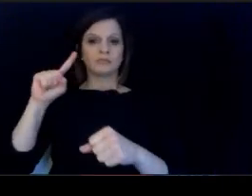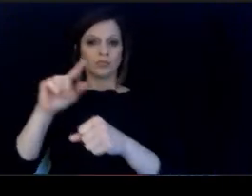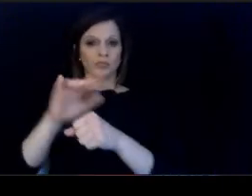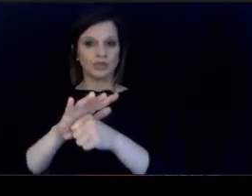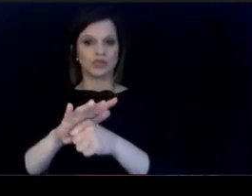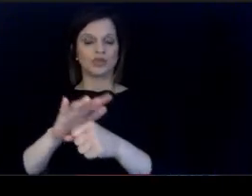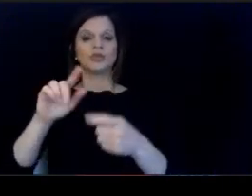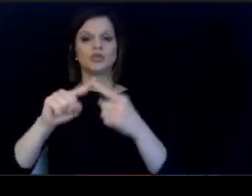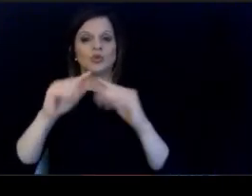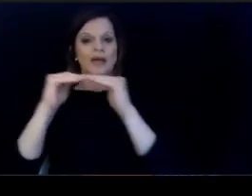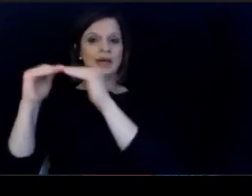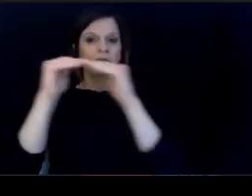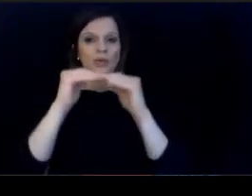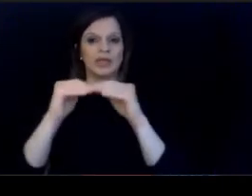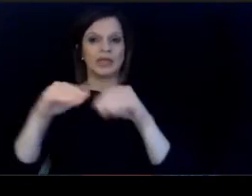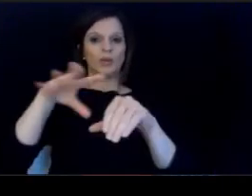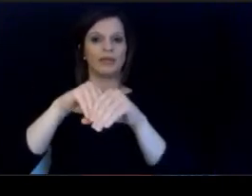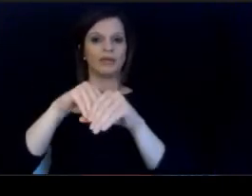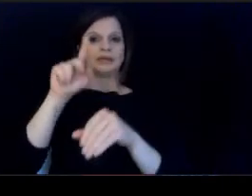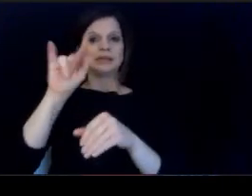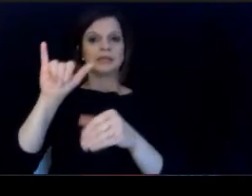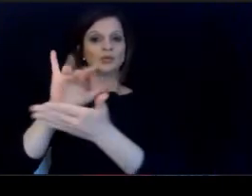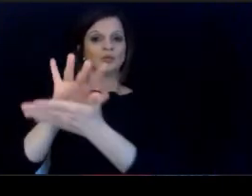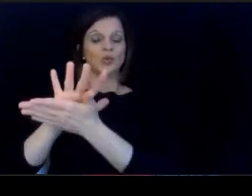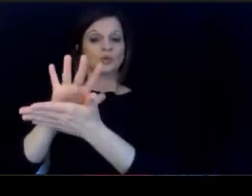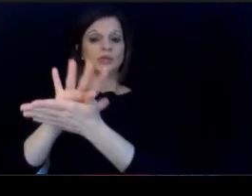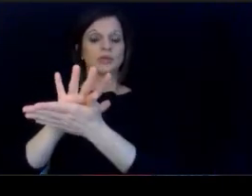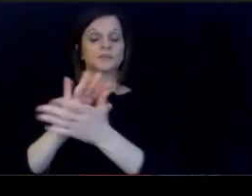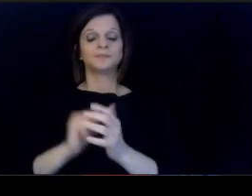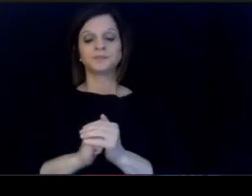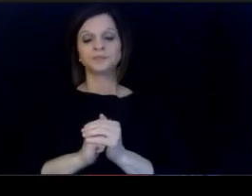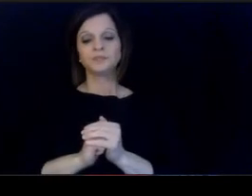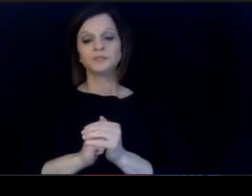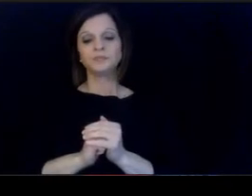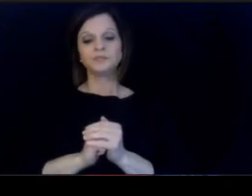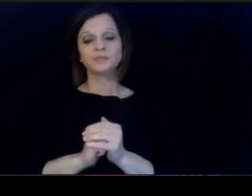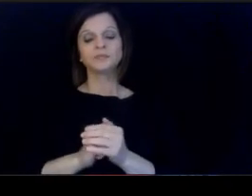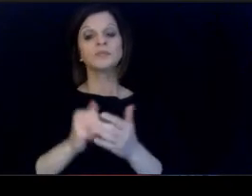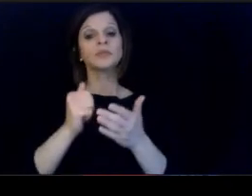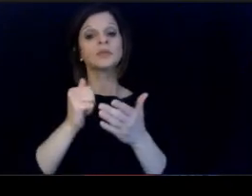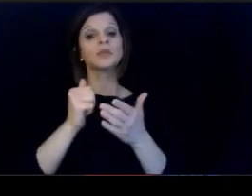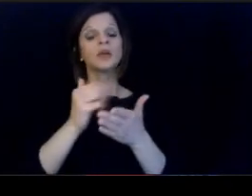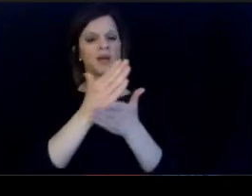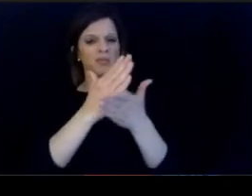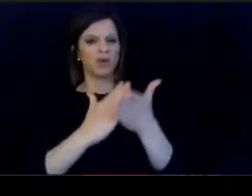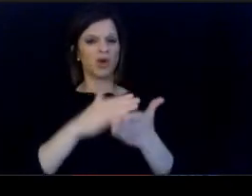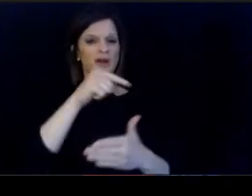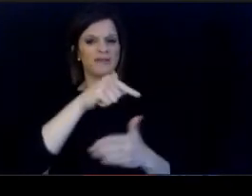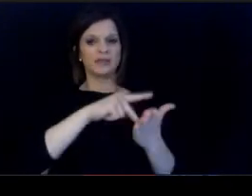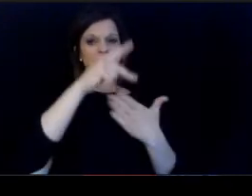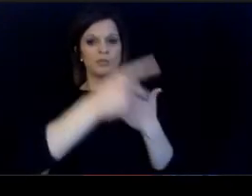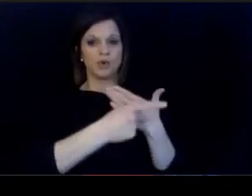Kentucky's public schools. Part of the relaunch of the Kentucky Academy for Equity. in Teaching.